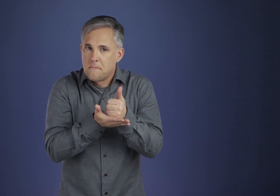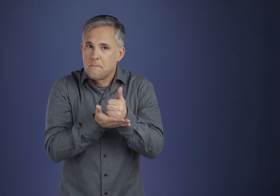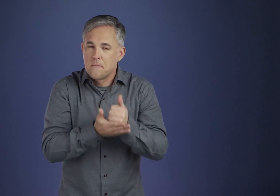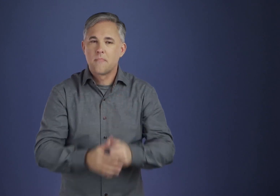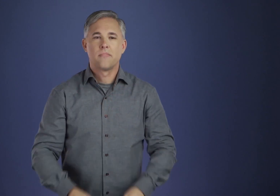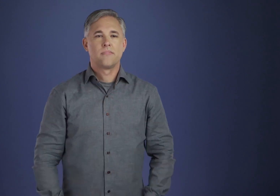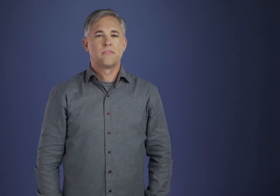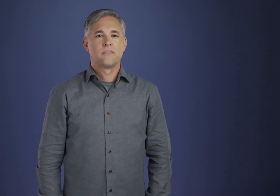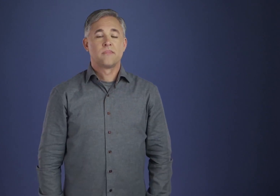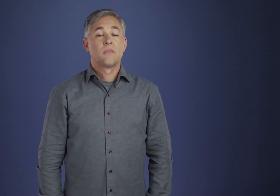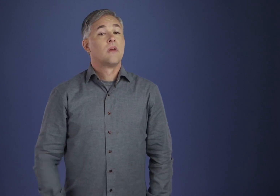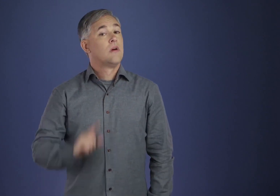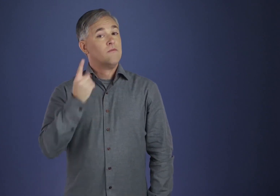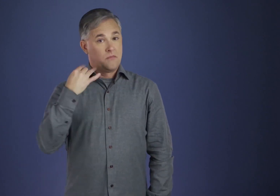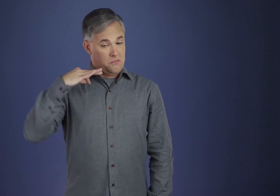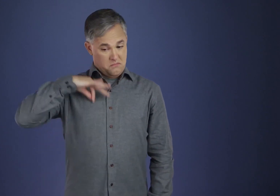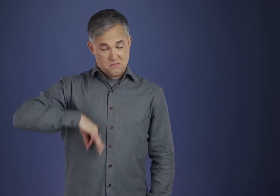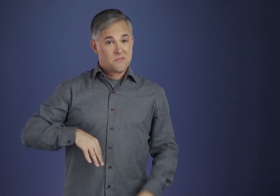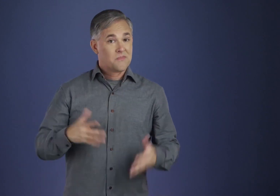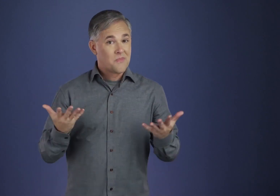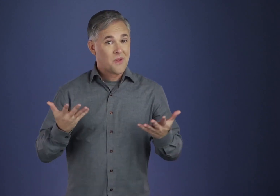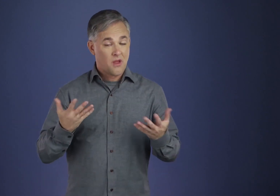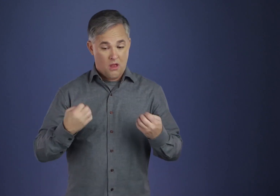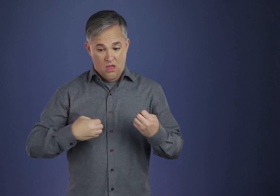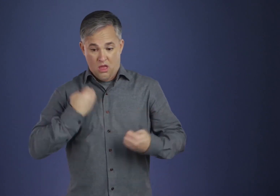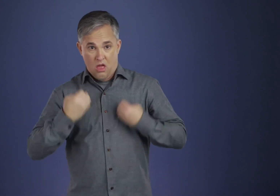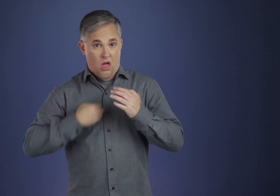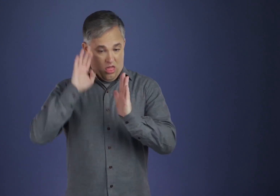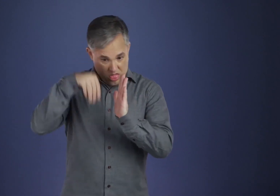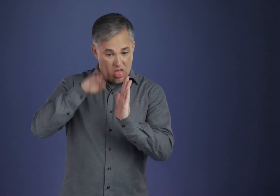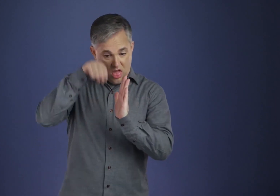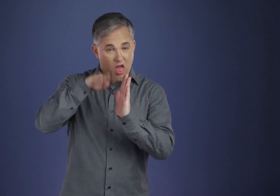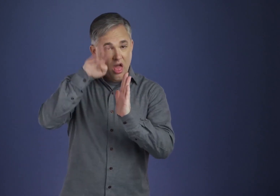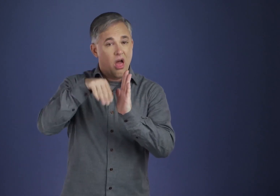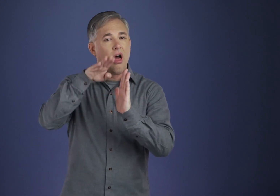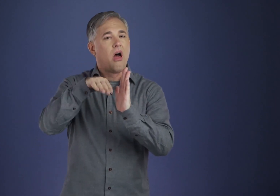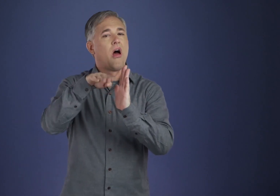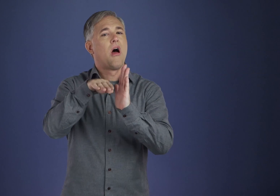Now, what of prayer? Prayer is the raising of the heart and mind